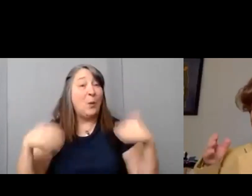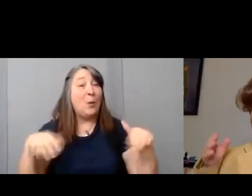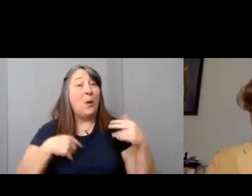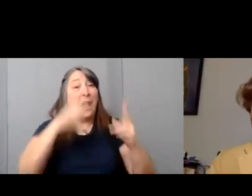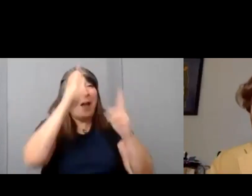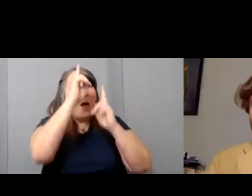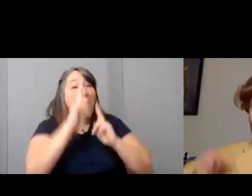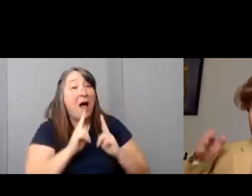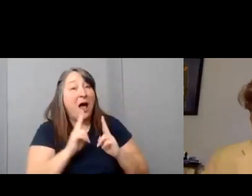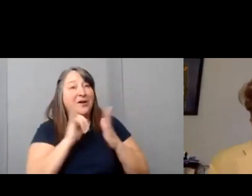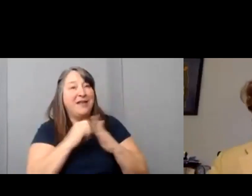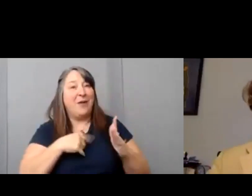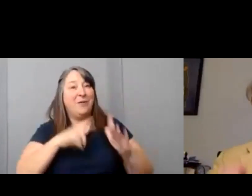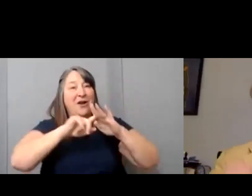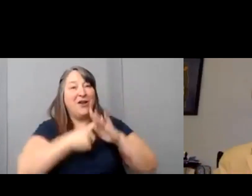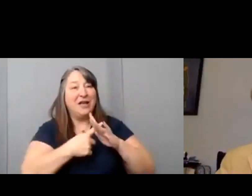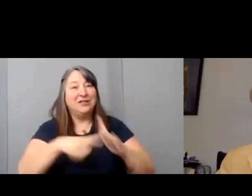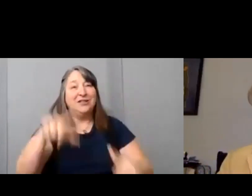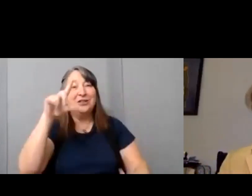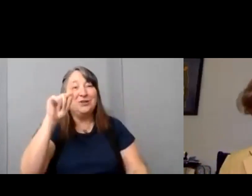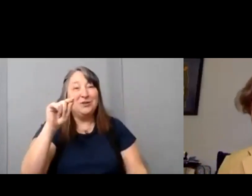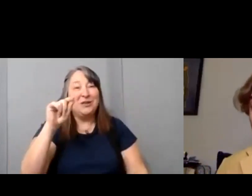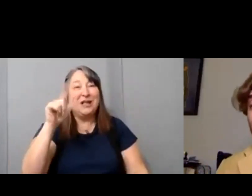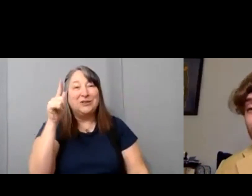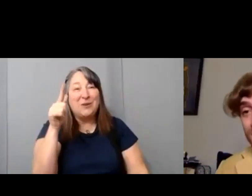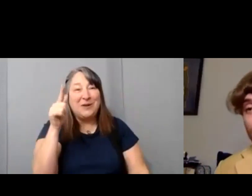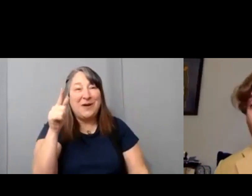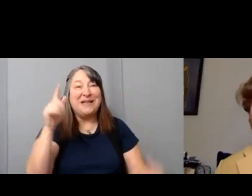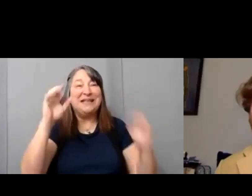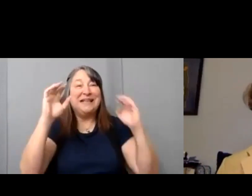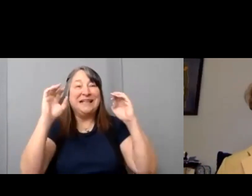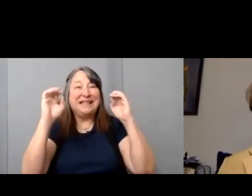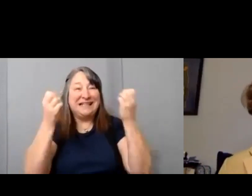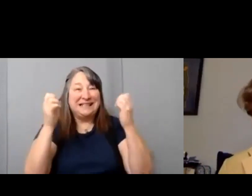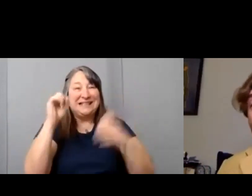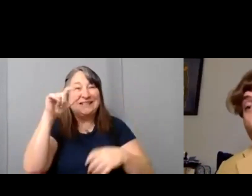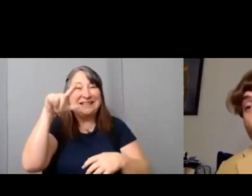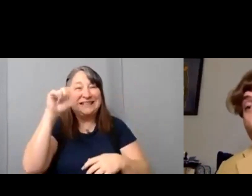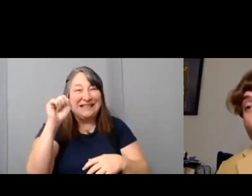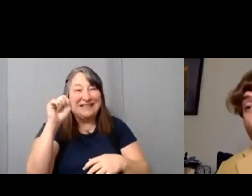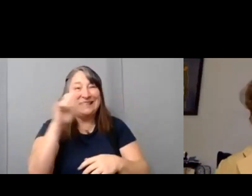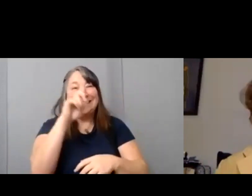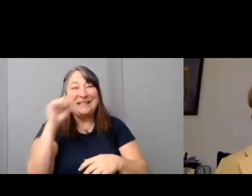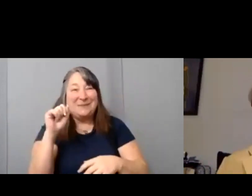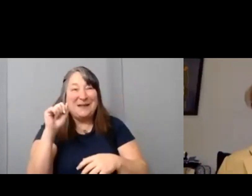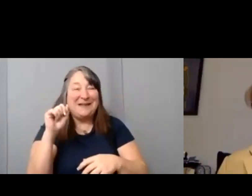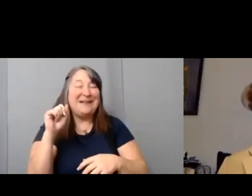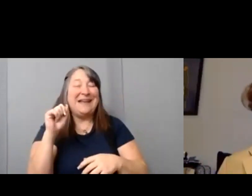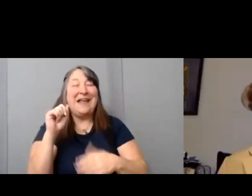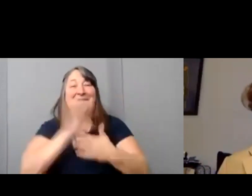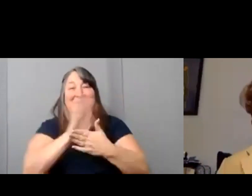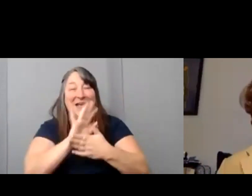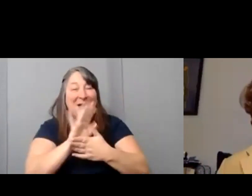launching the 2021 Easterseals Disability Film Challenge Home Edition 2.0. That's going to be